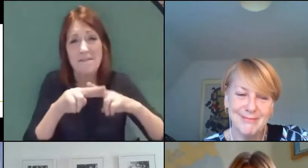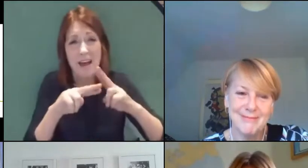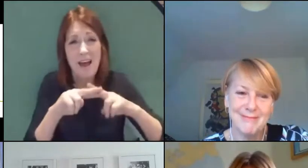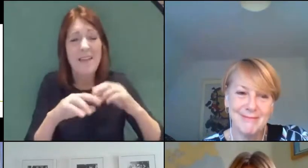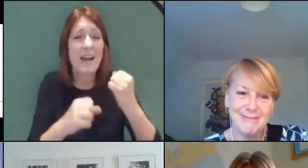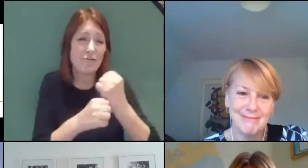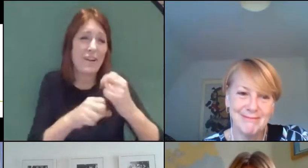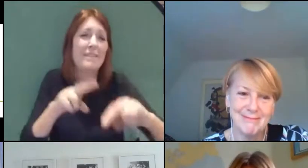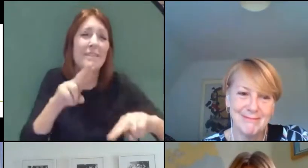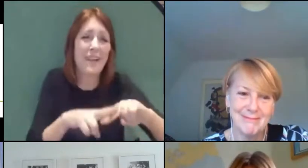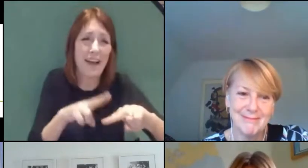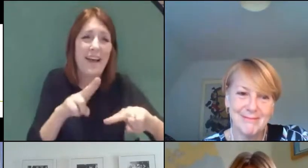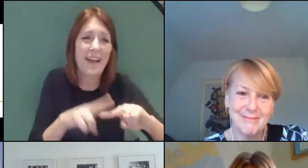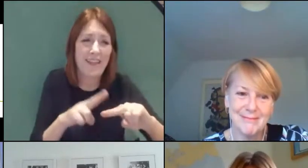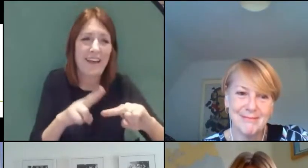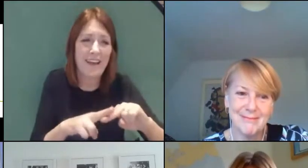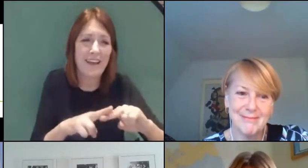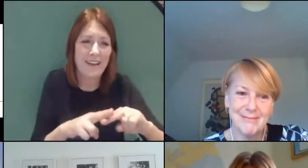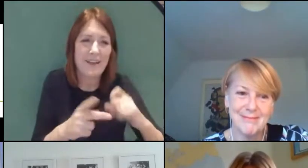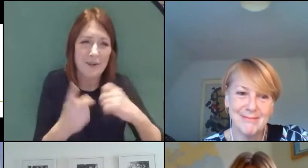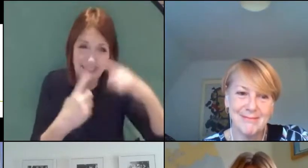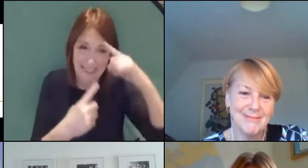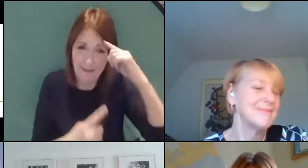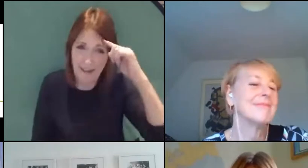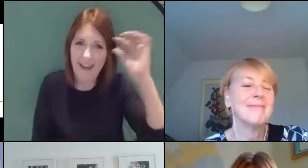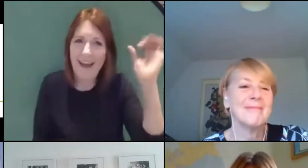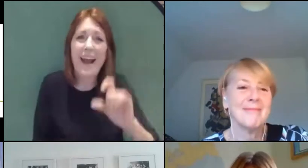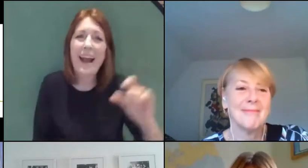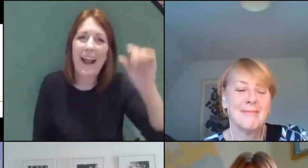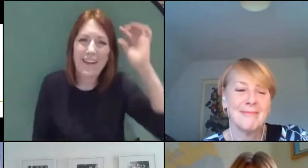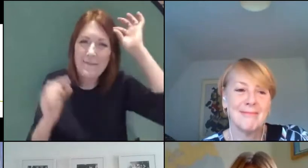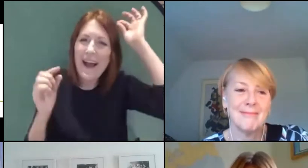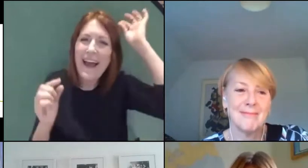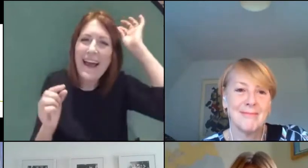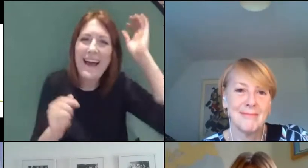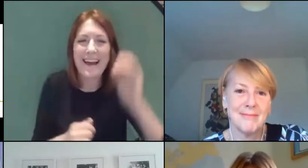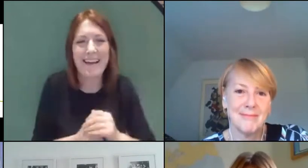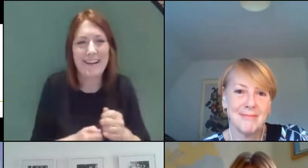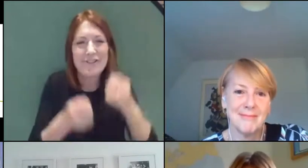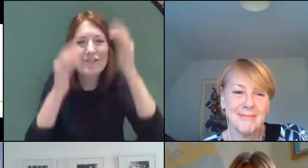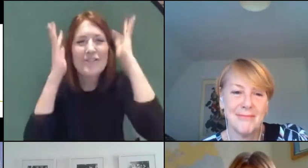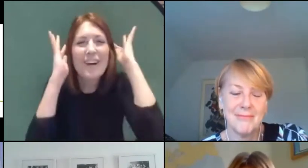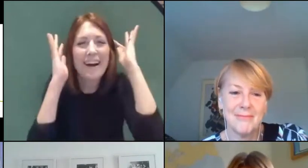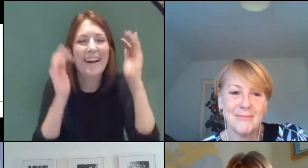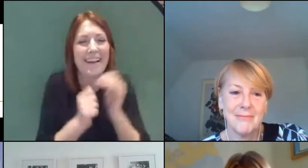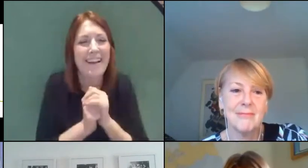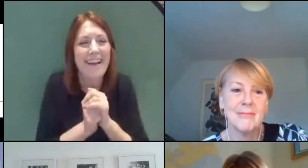grandfather - that you can tell by the color - that is something that I hold very dear.